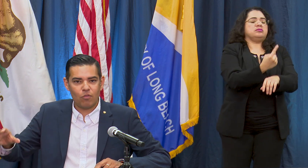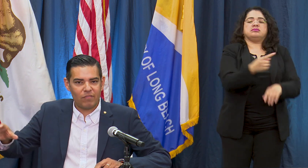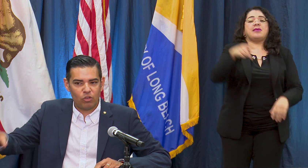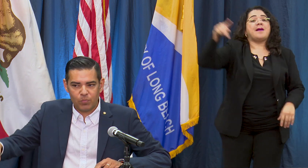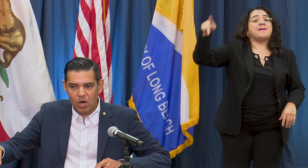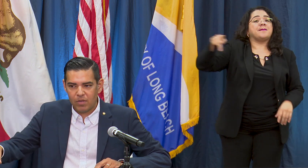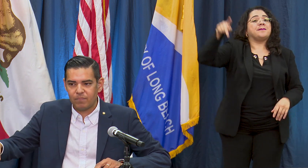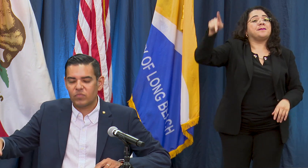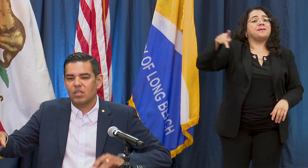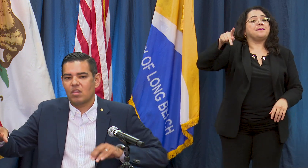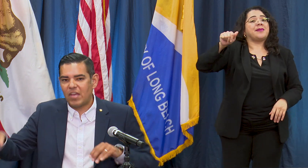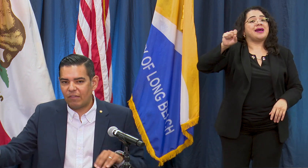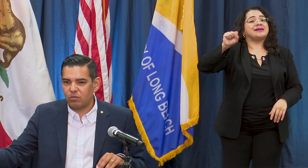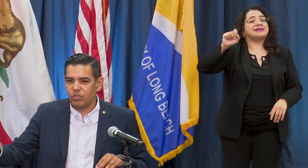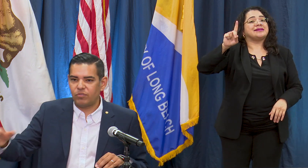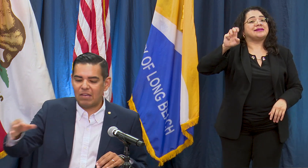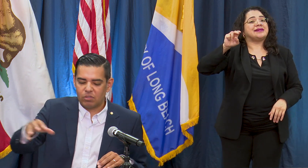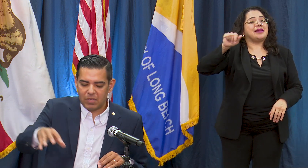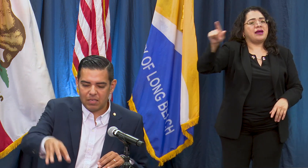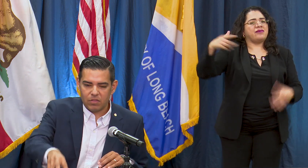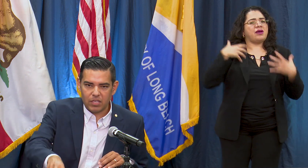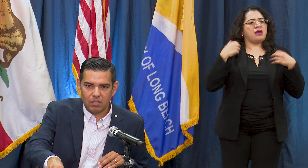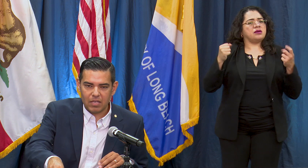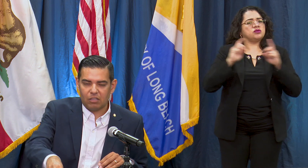though they have a Health Department they have to they have to meet the LA